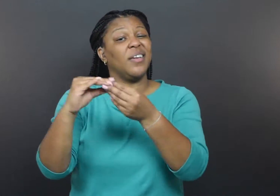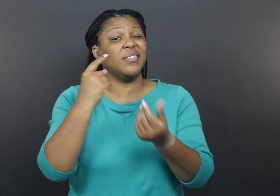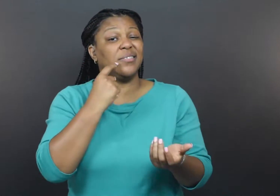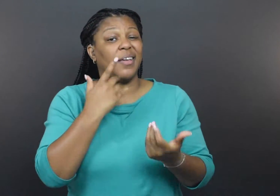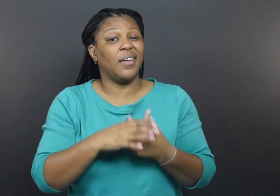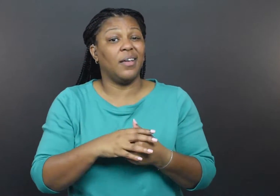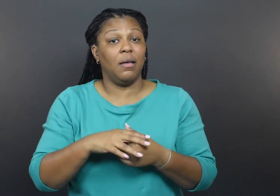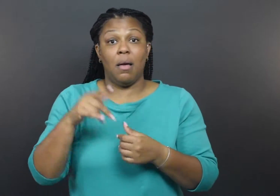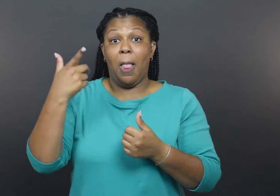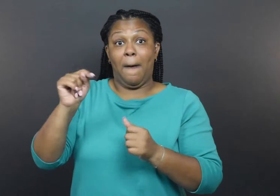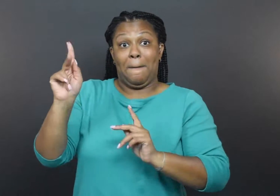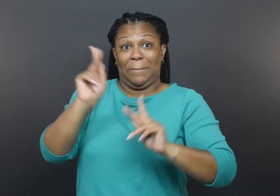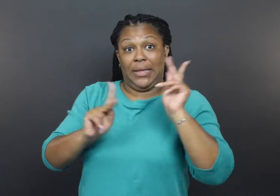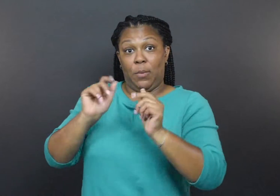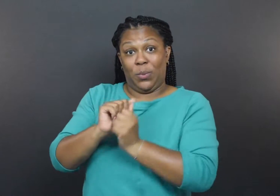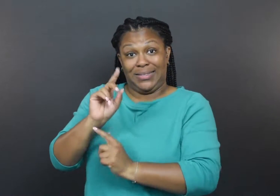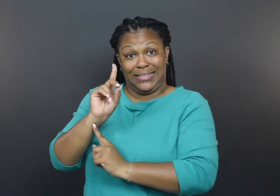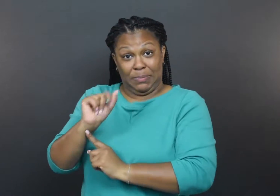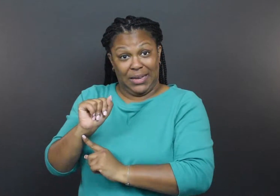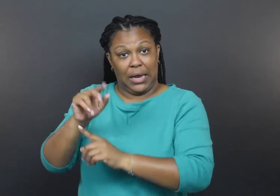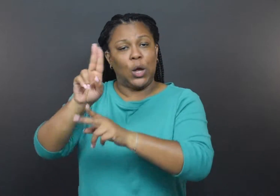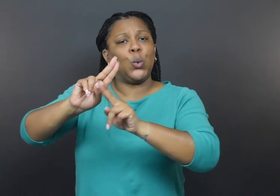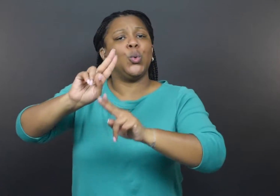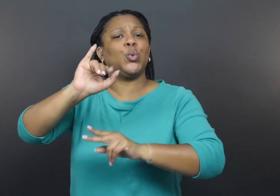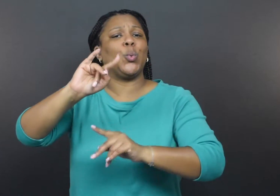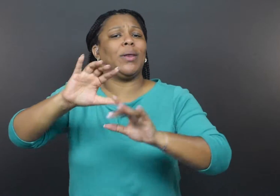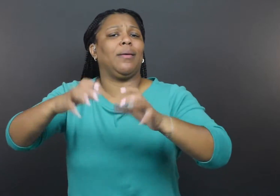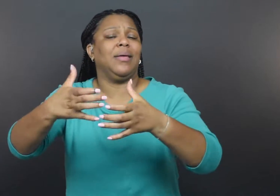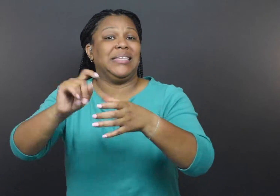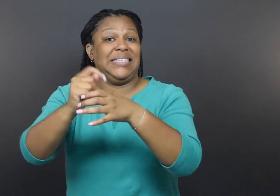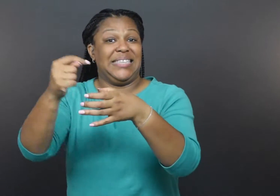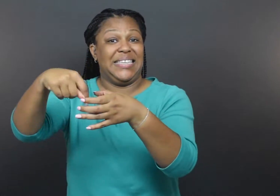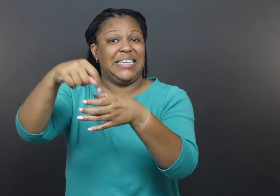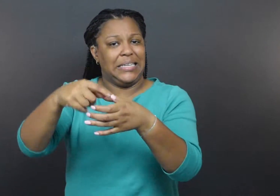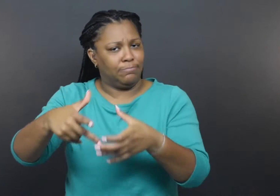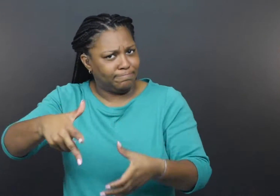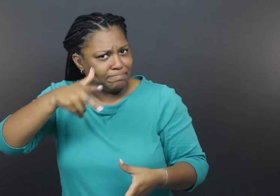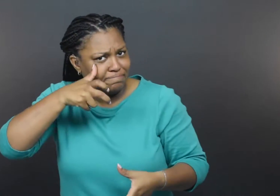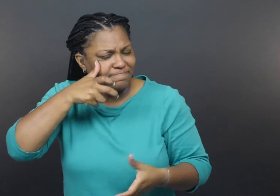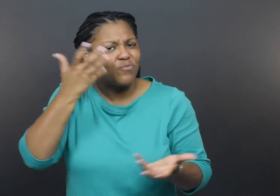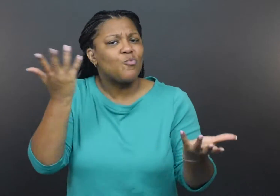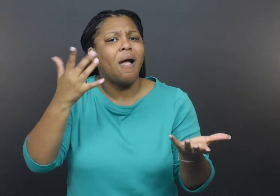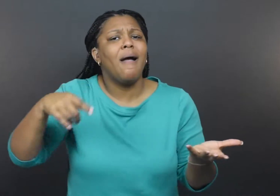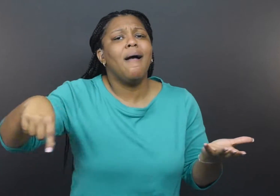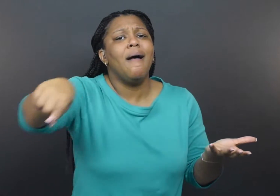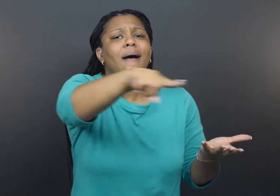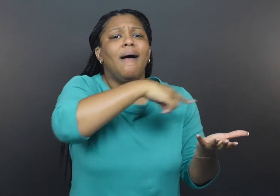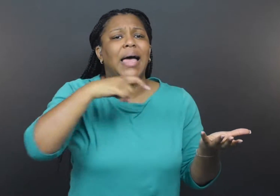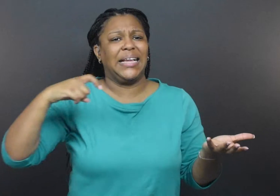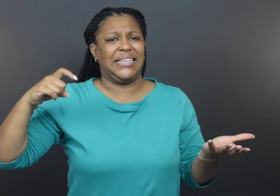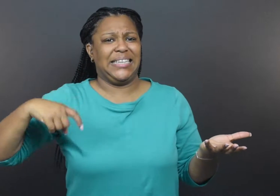with Disabilities Unit team heard the need for high-quality masks among groups in our community.”